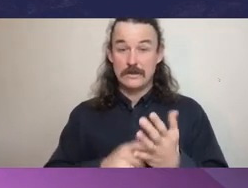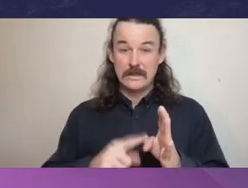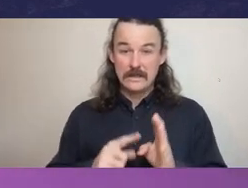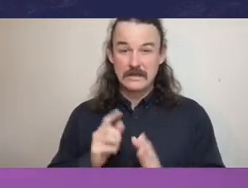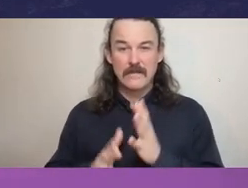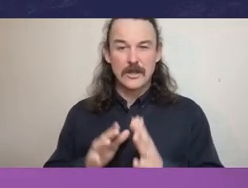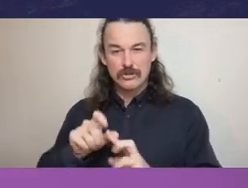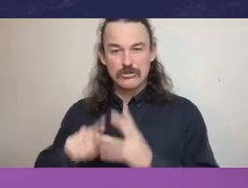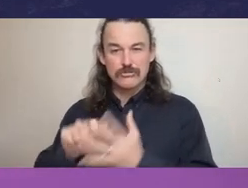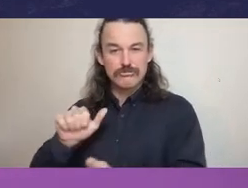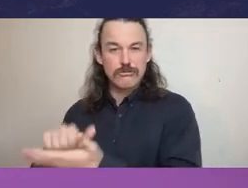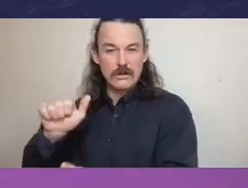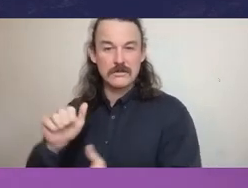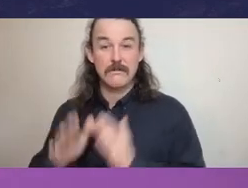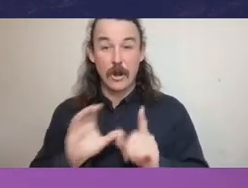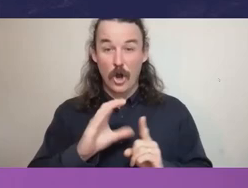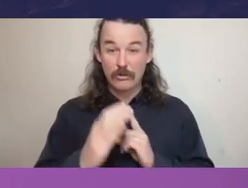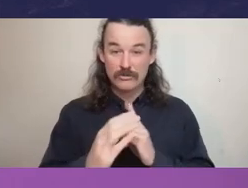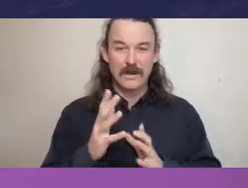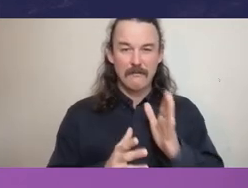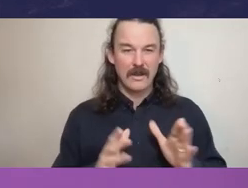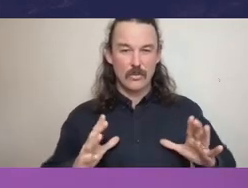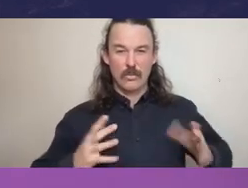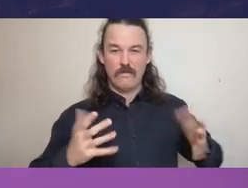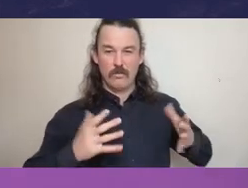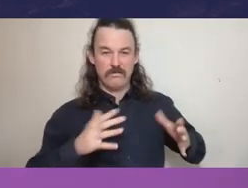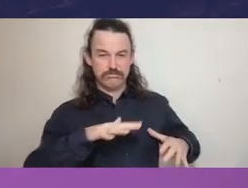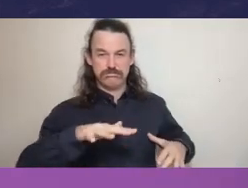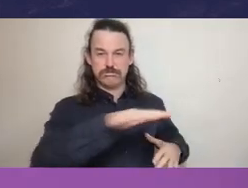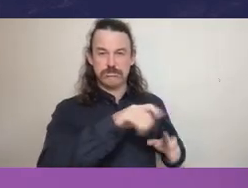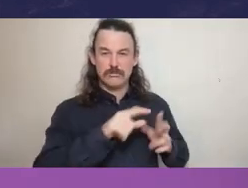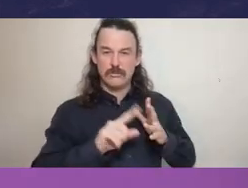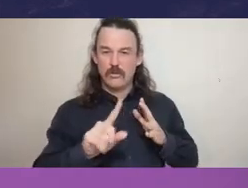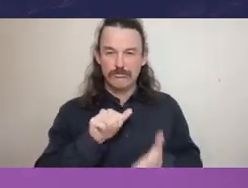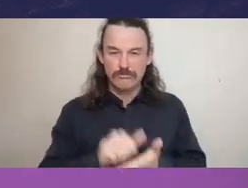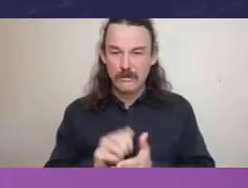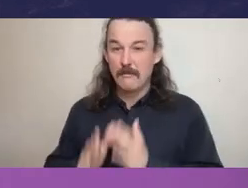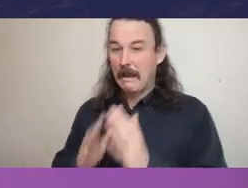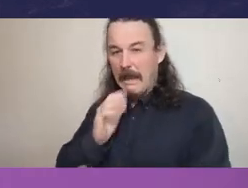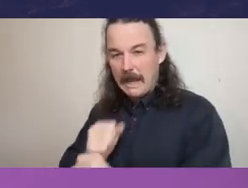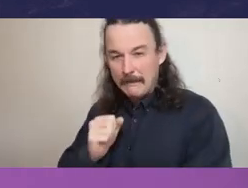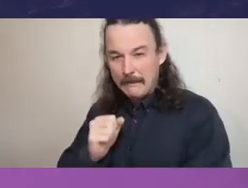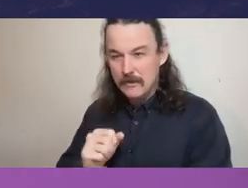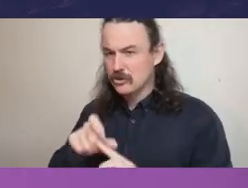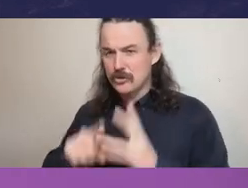the doing of the right thing - that's demonstrating working in the public interest, accountability, transparency and so on.